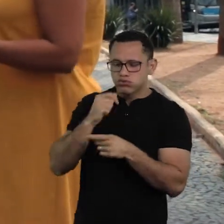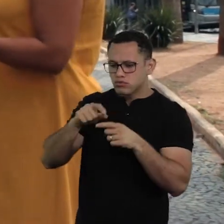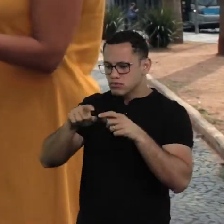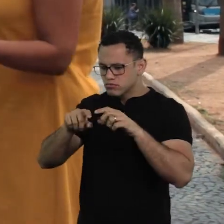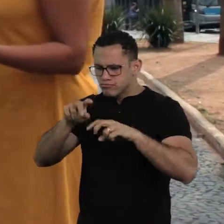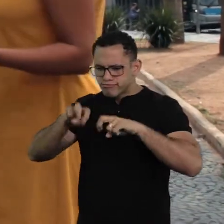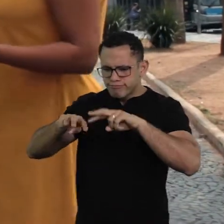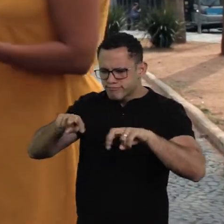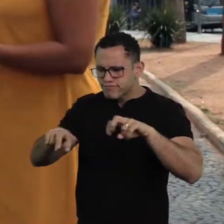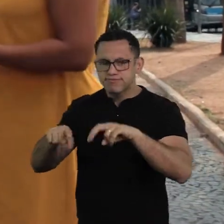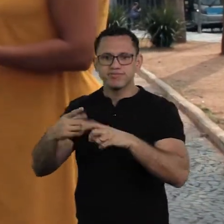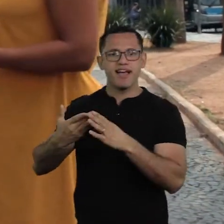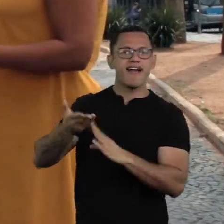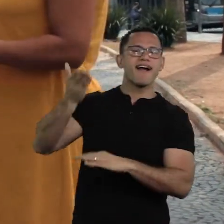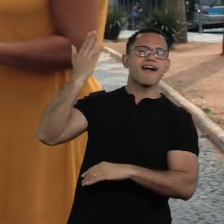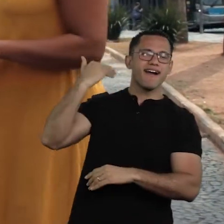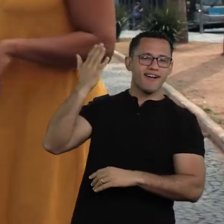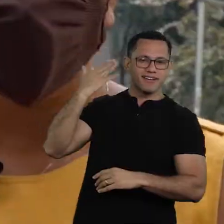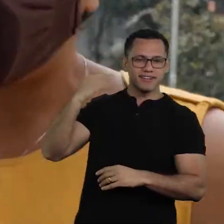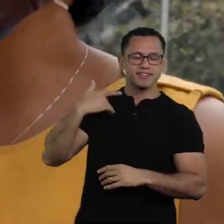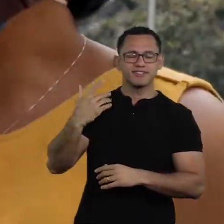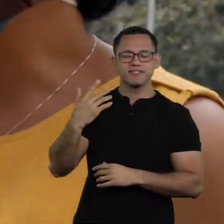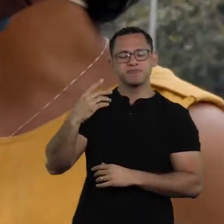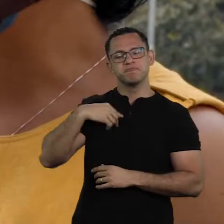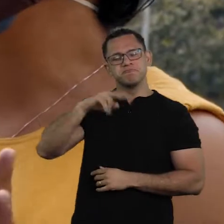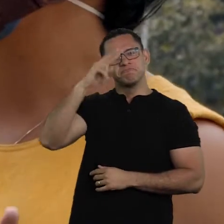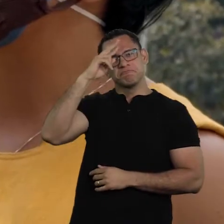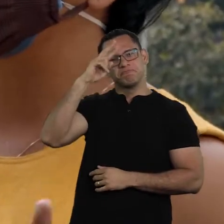of the dictatorship, yet another time. And then, I don't know, I get this feeling,